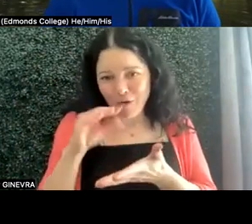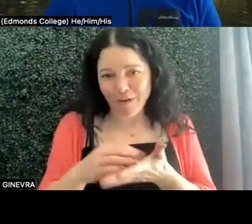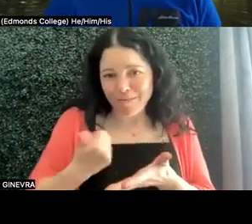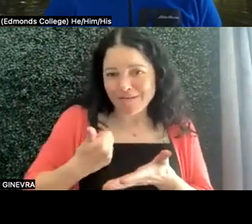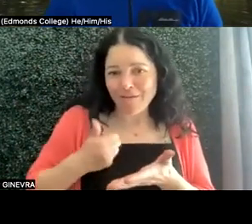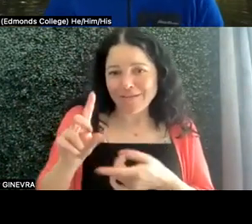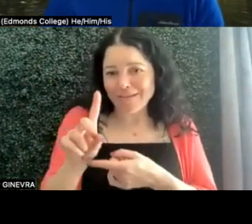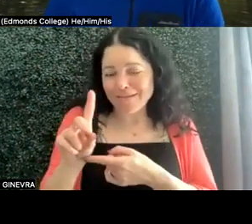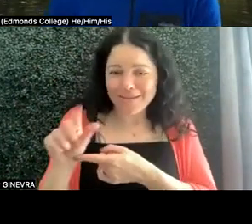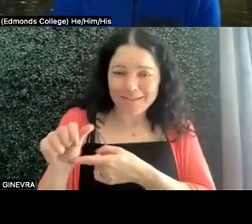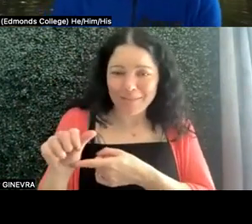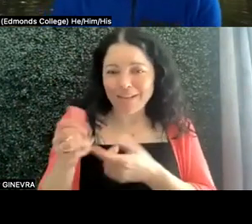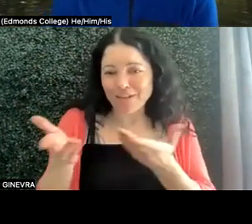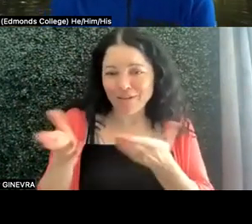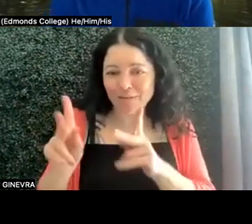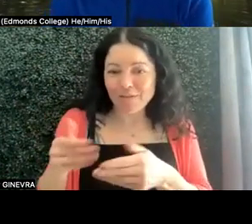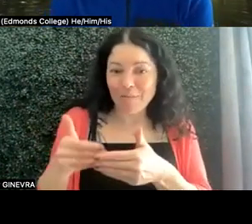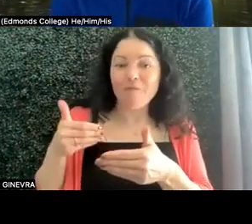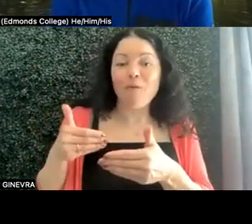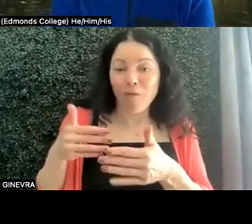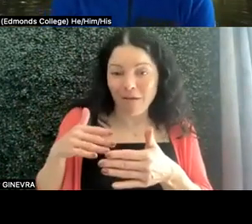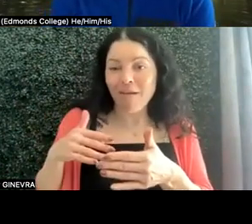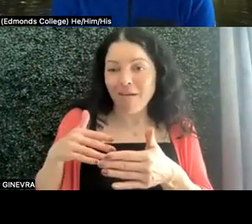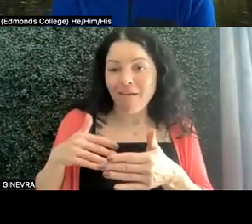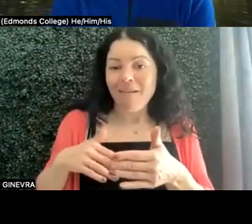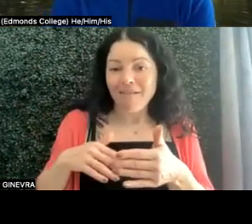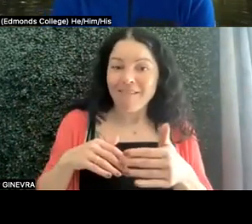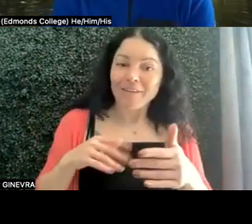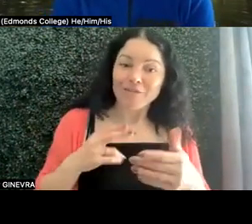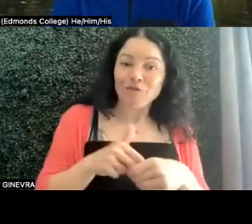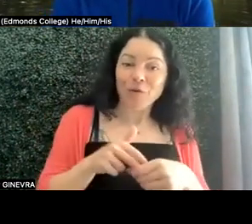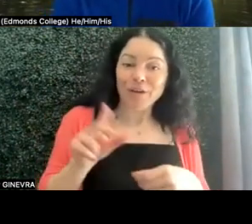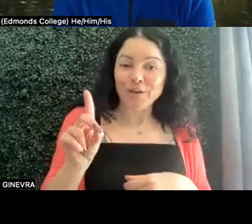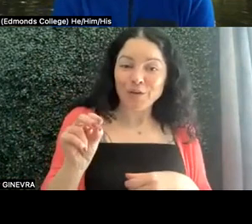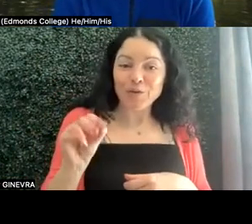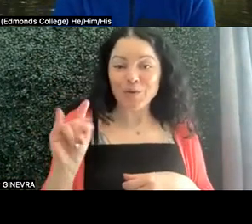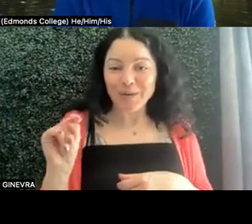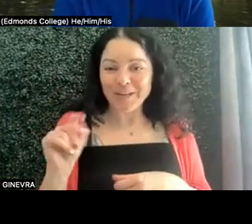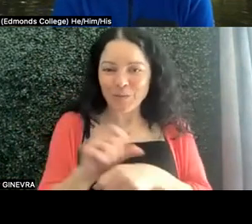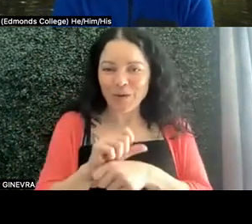services person prior to coming to the DO-IT center and working on these grant projects.